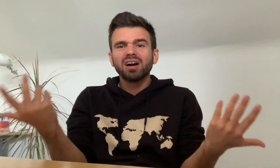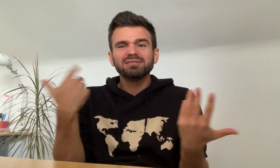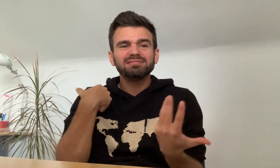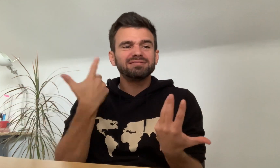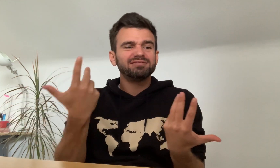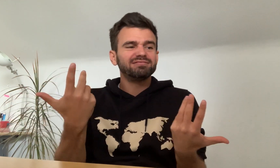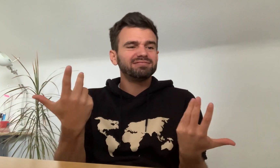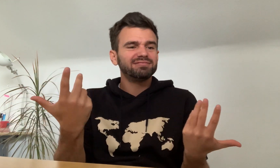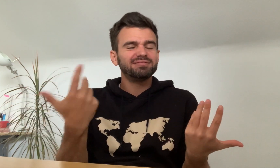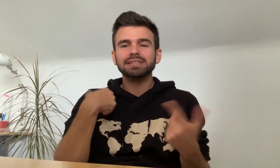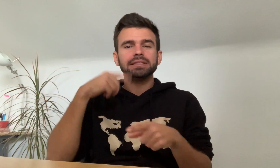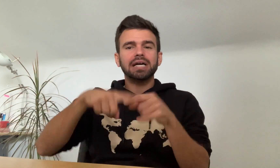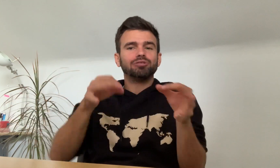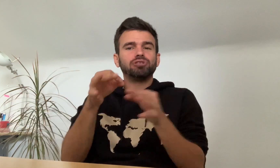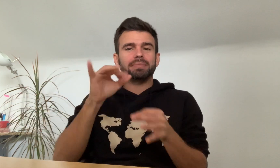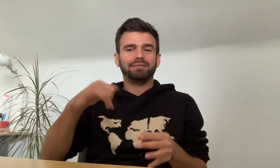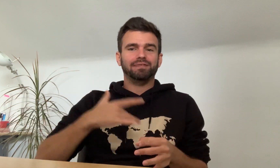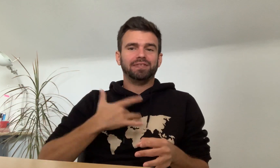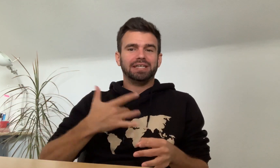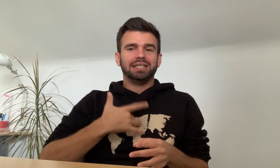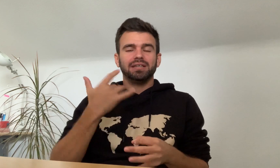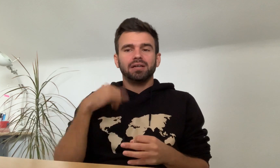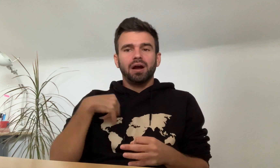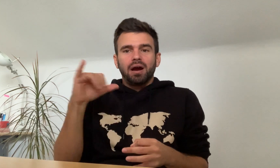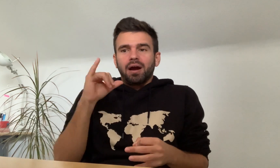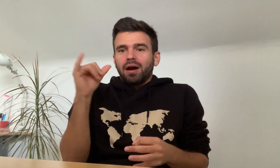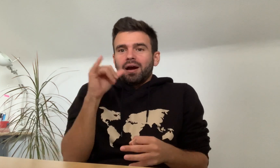I can’t describe that feeling.